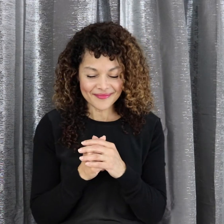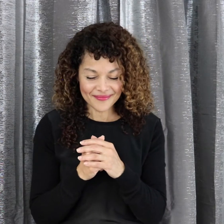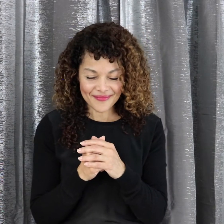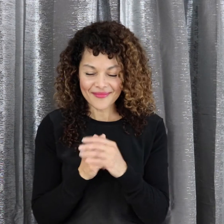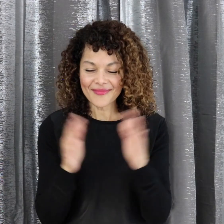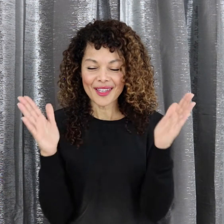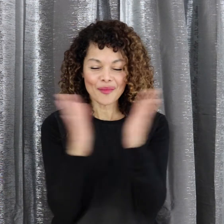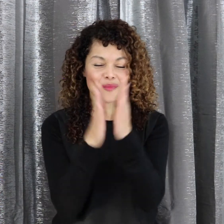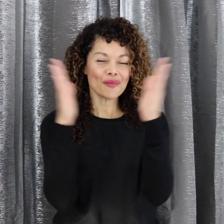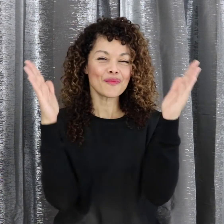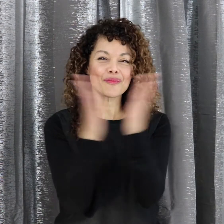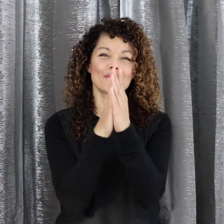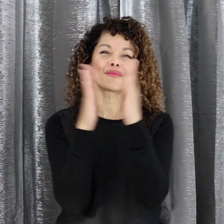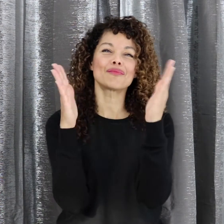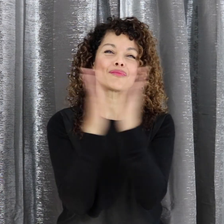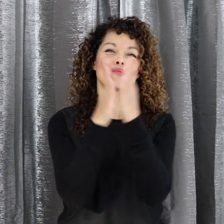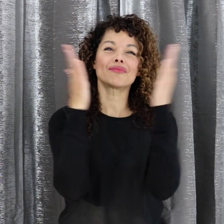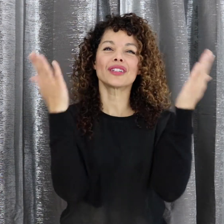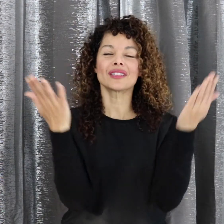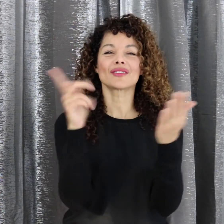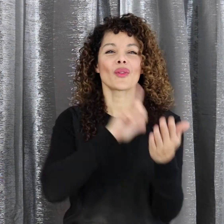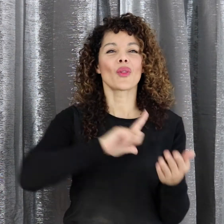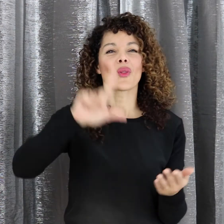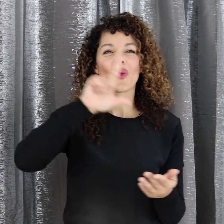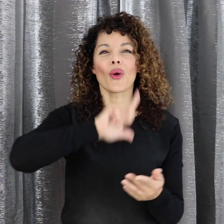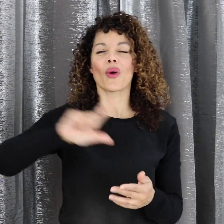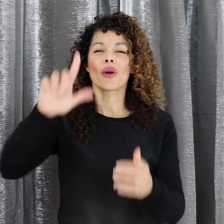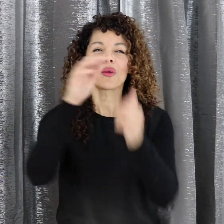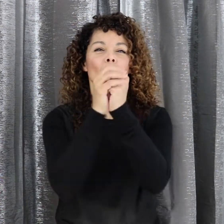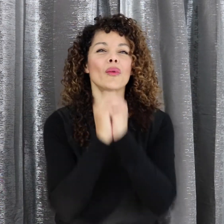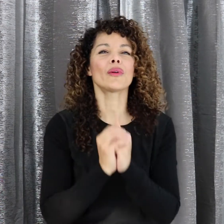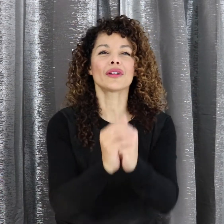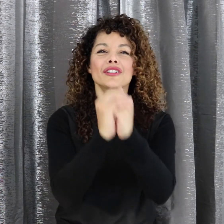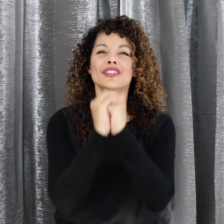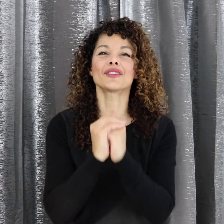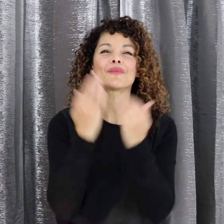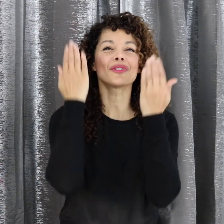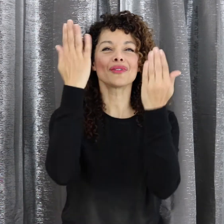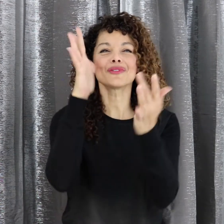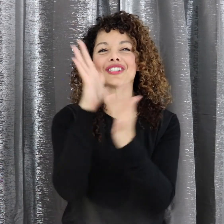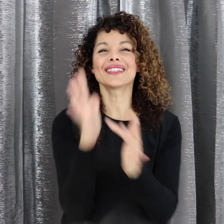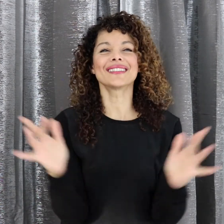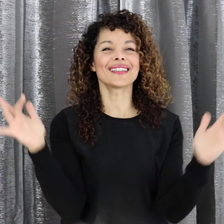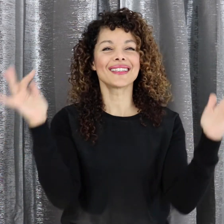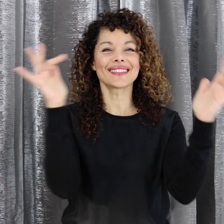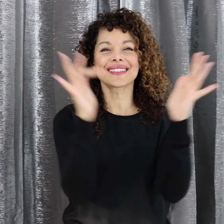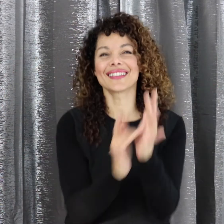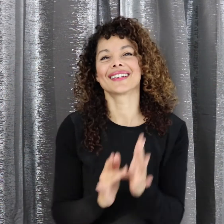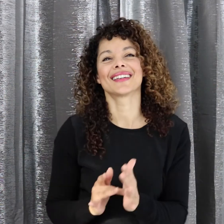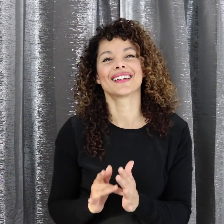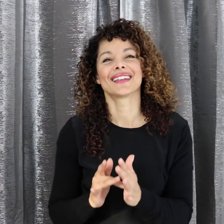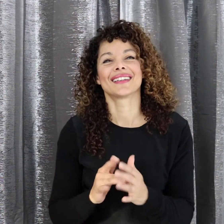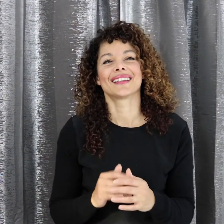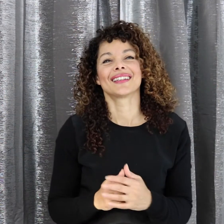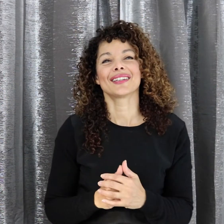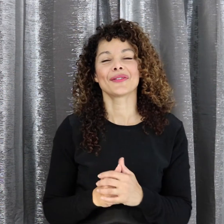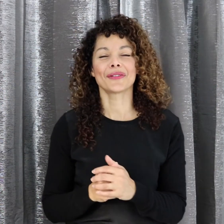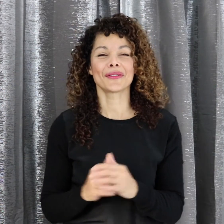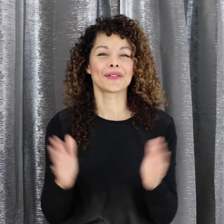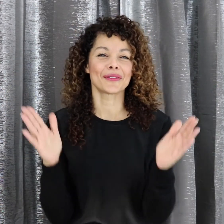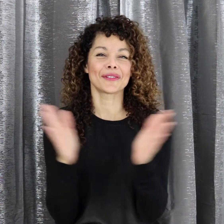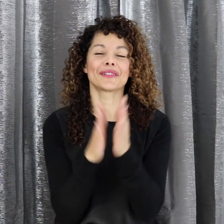Praise the Lord, we worship You Jesus!